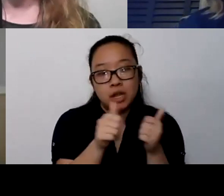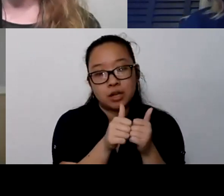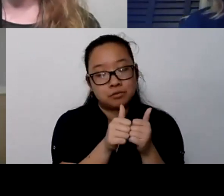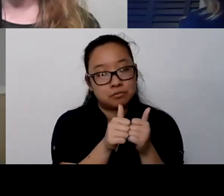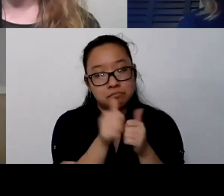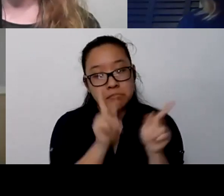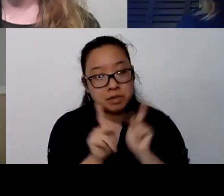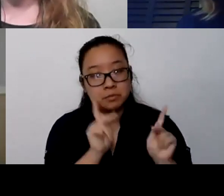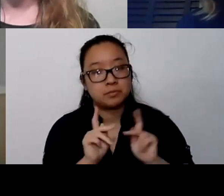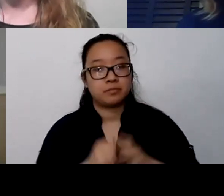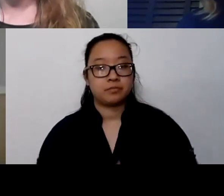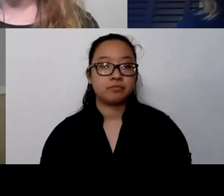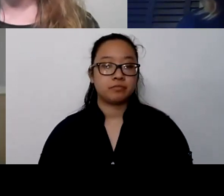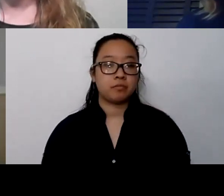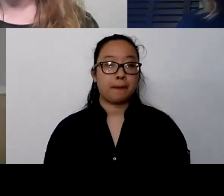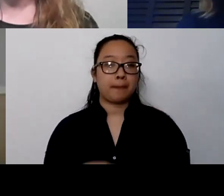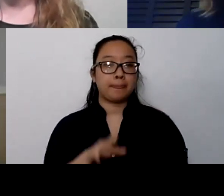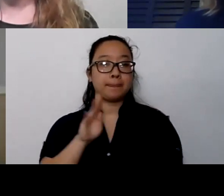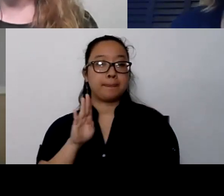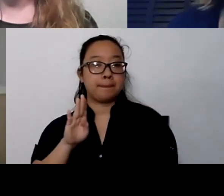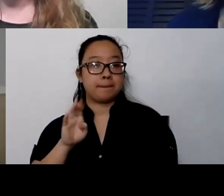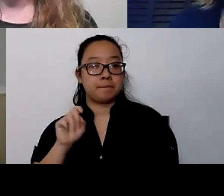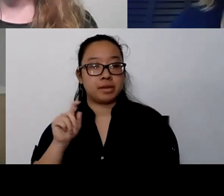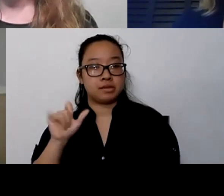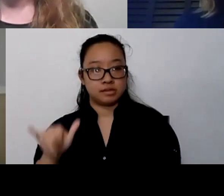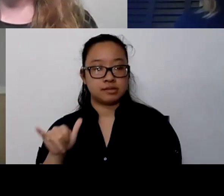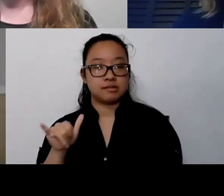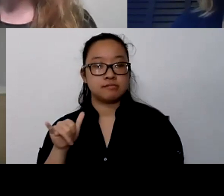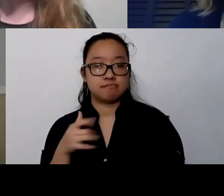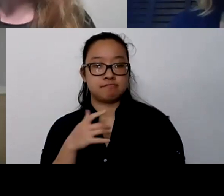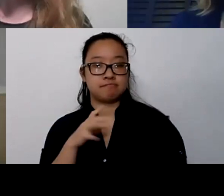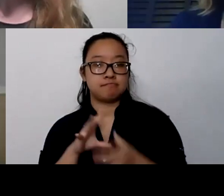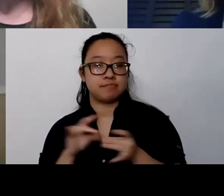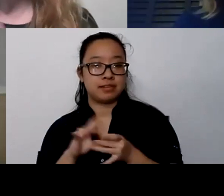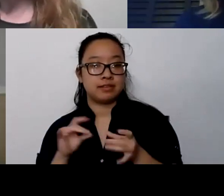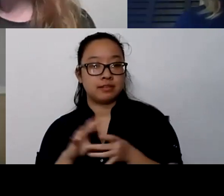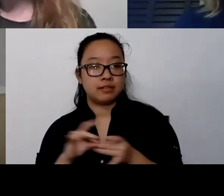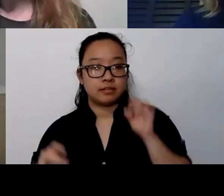Well, just for the social perspective and not to feel (mumbles) but Sno-Isle great.